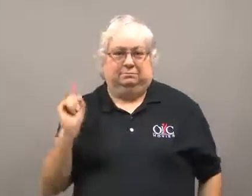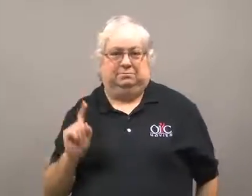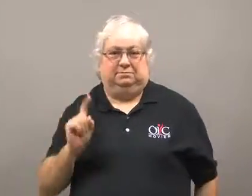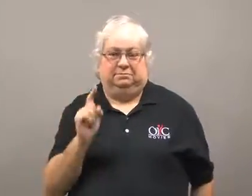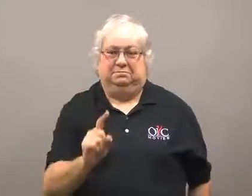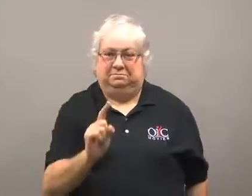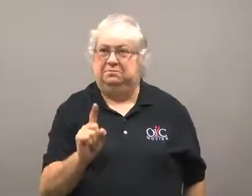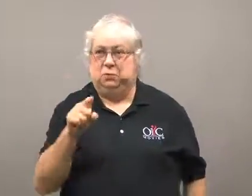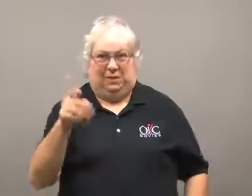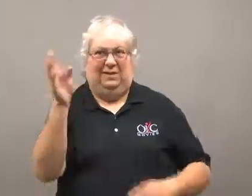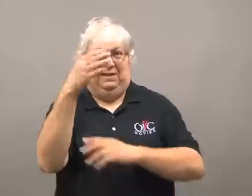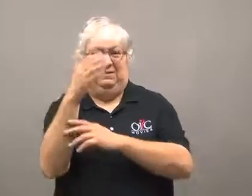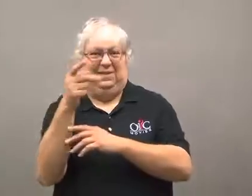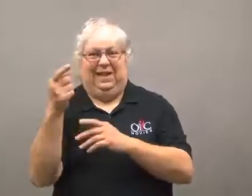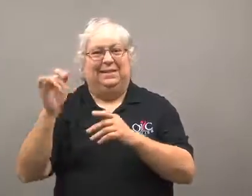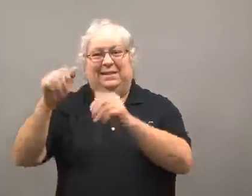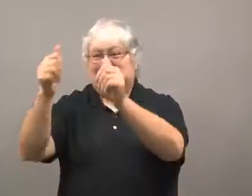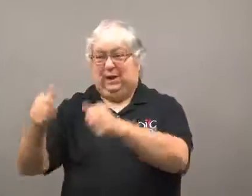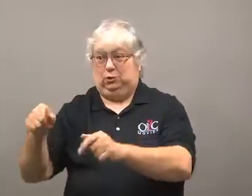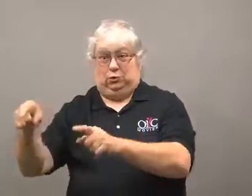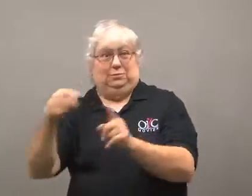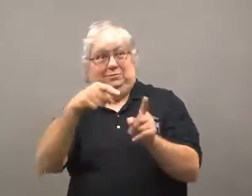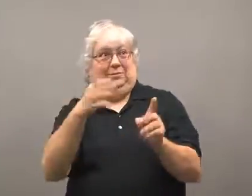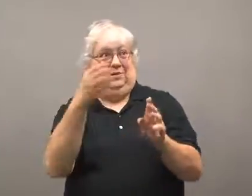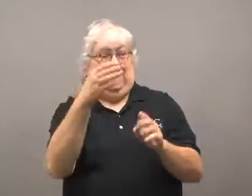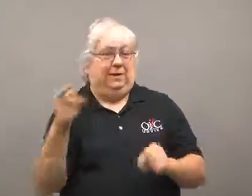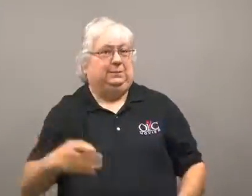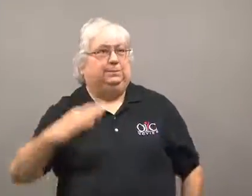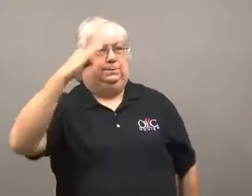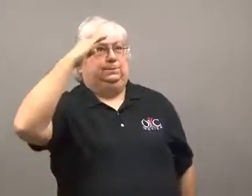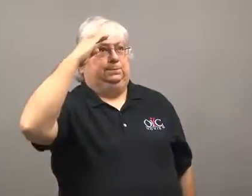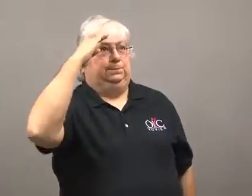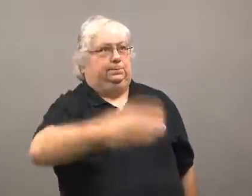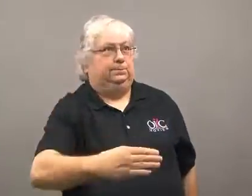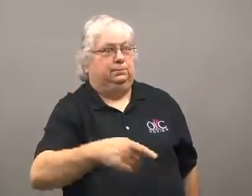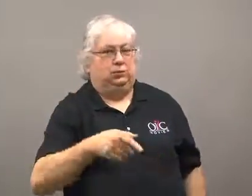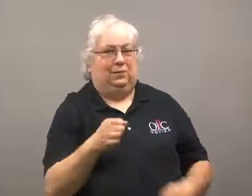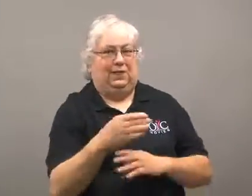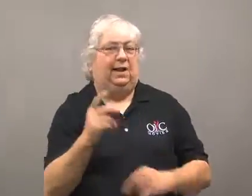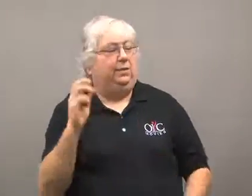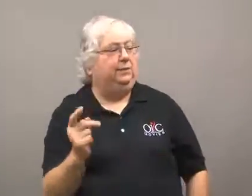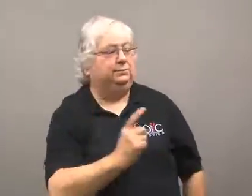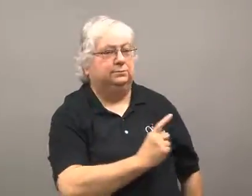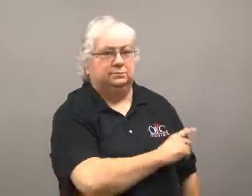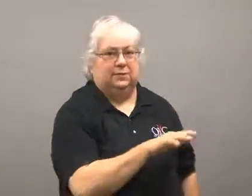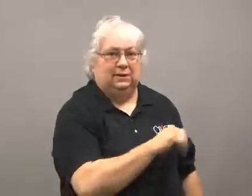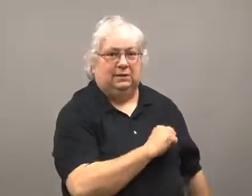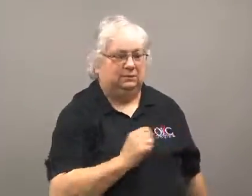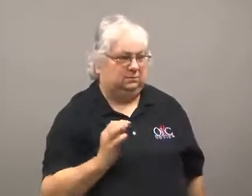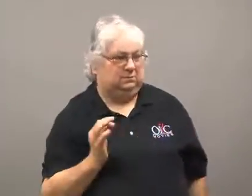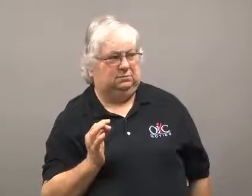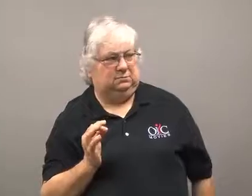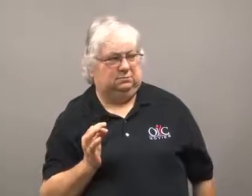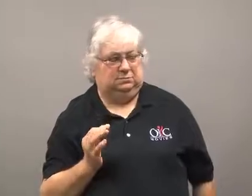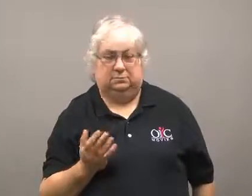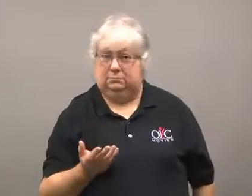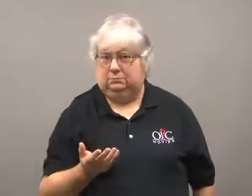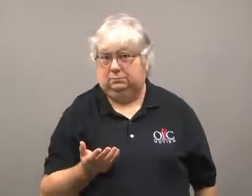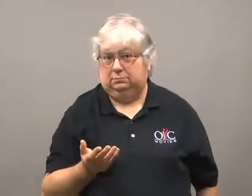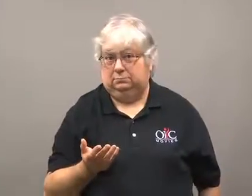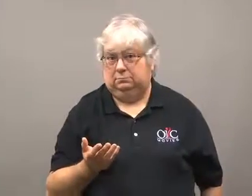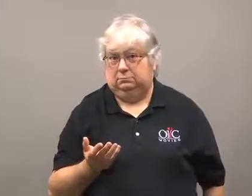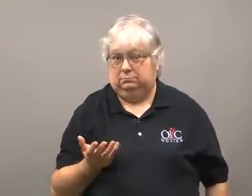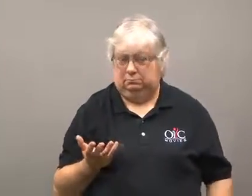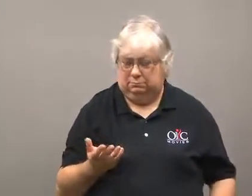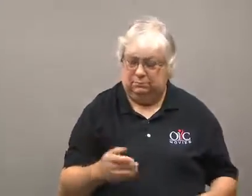He walked up to the monument, saluted the flag, and left.